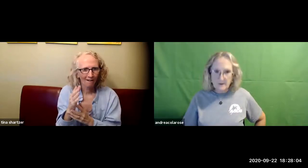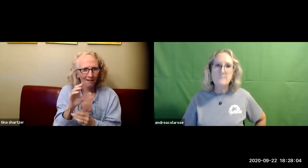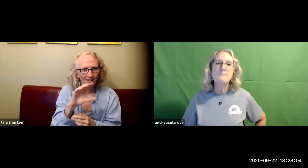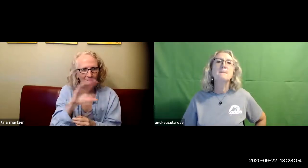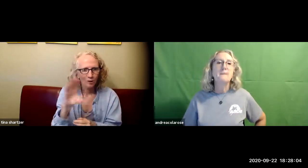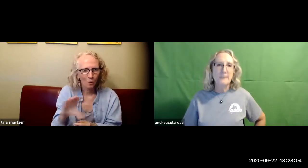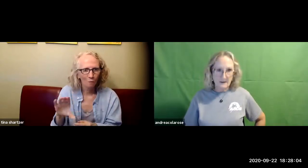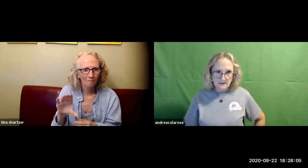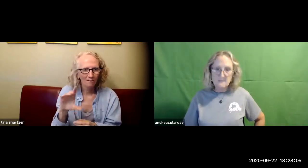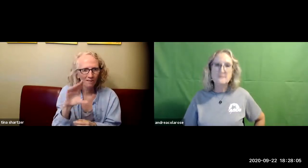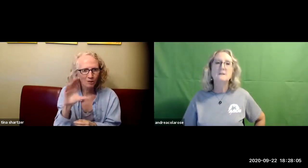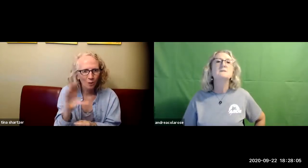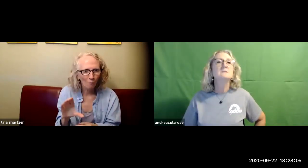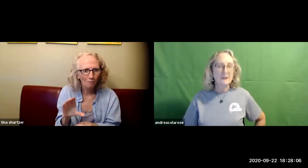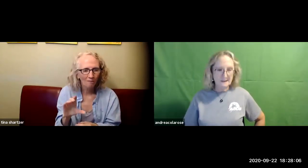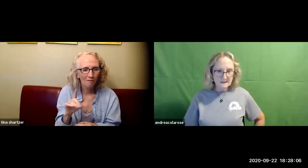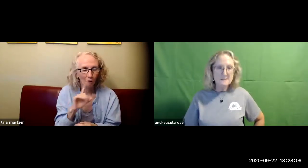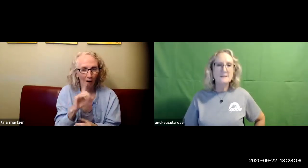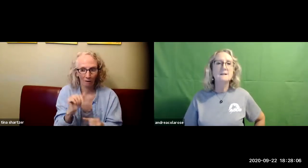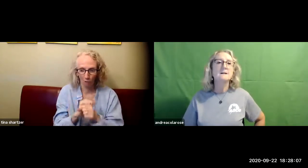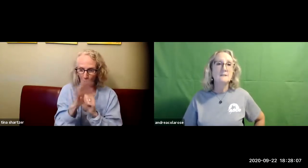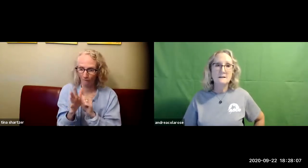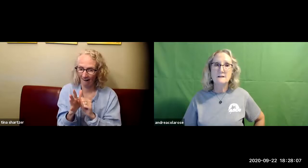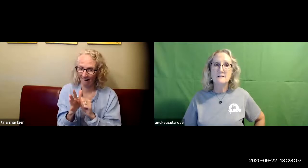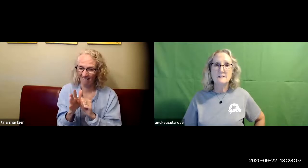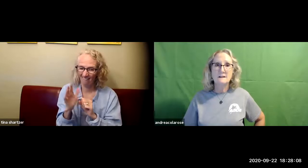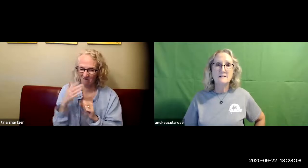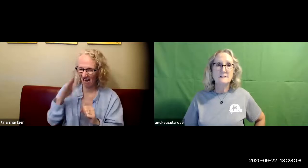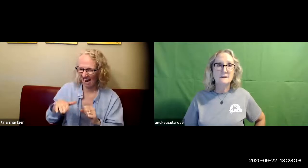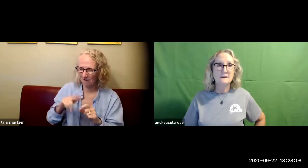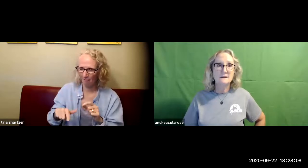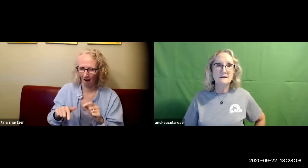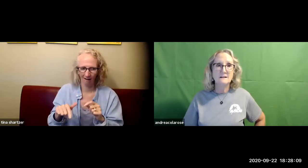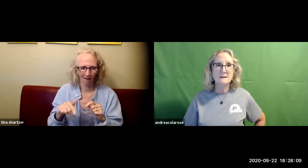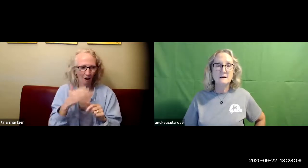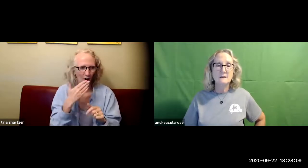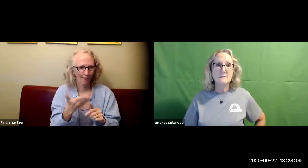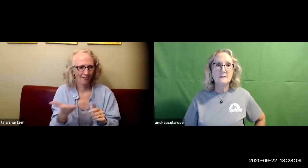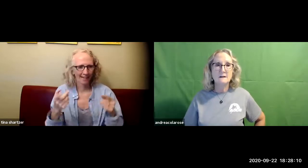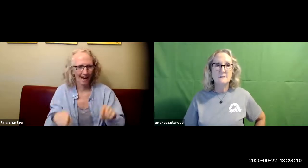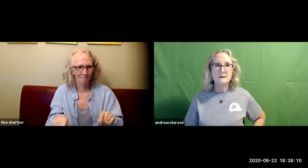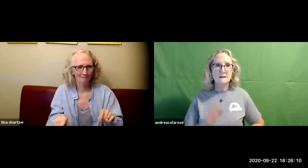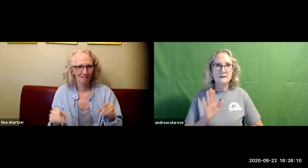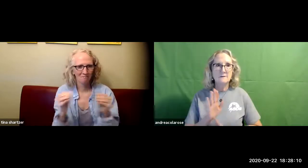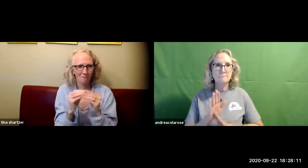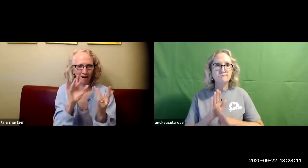contacted us via zoom i mean with this pandemic you